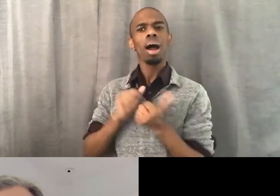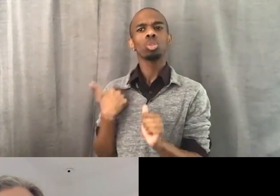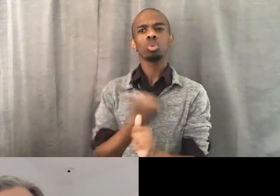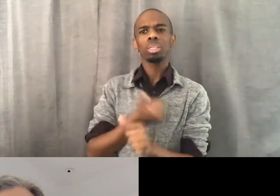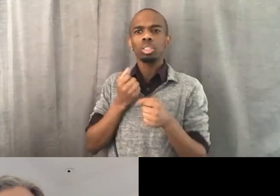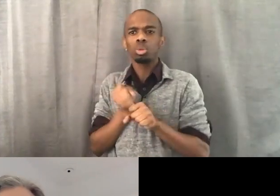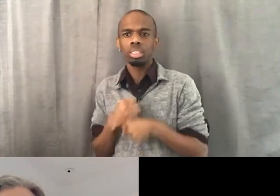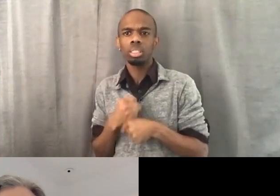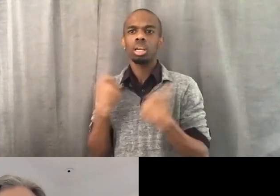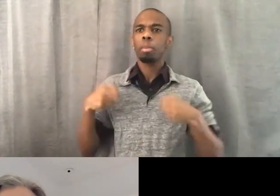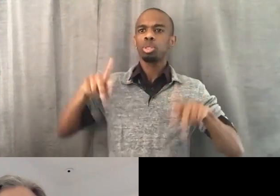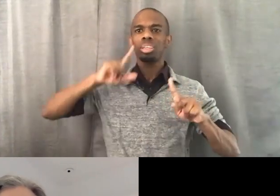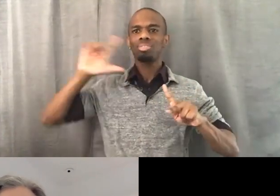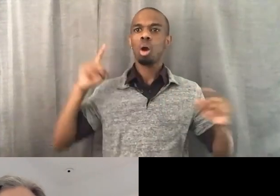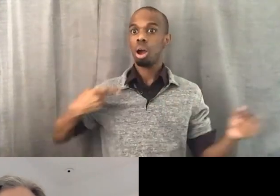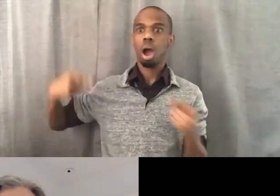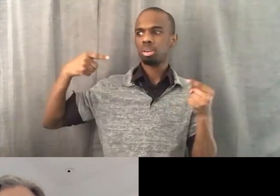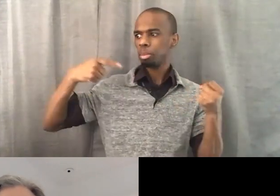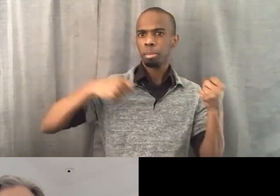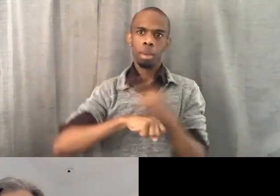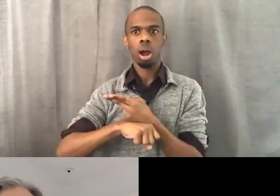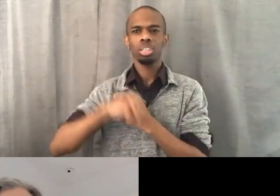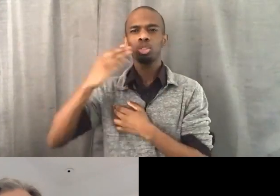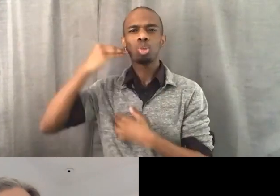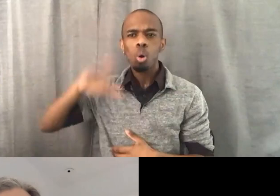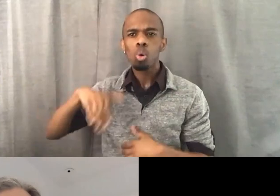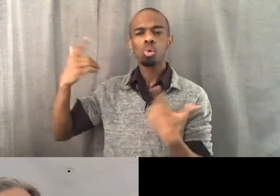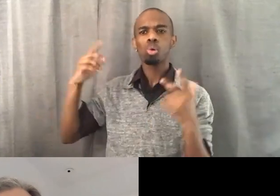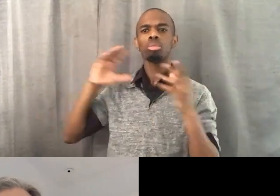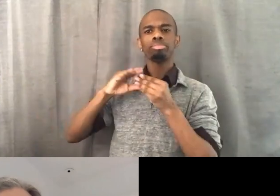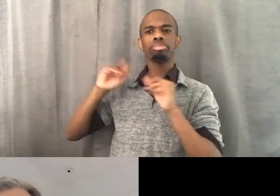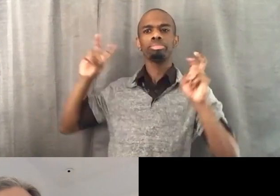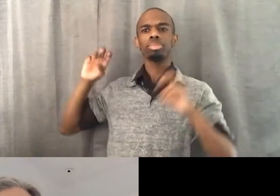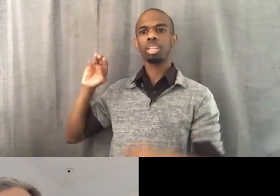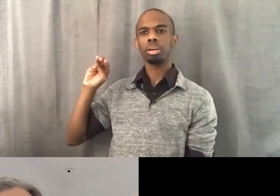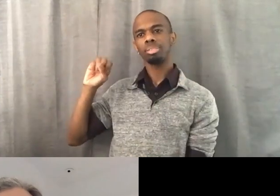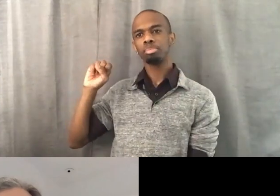we talked about that stained glass window. But remember all of those pains touch each other.